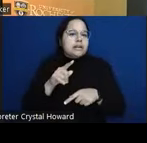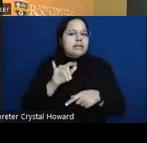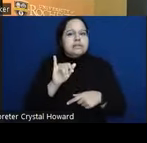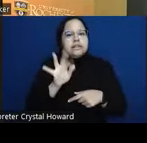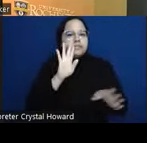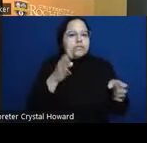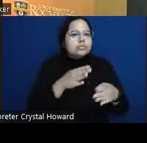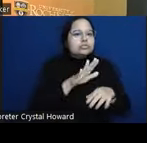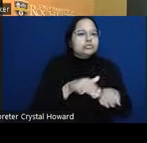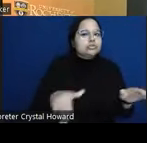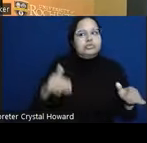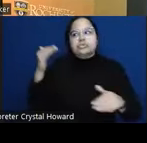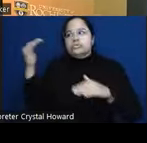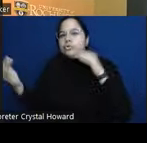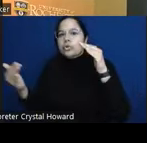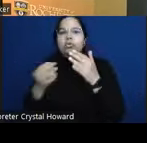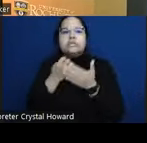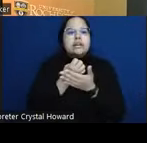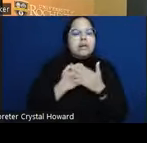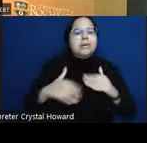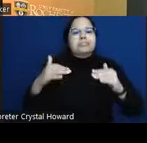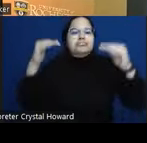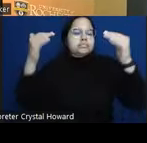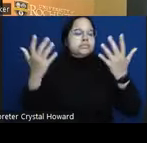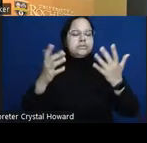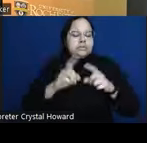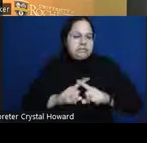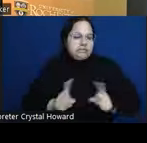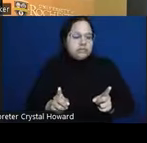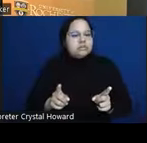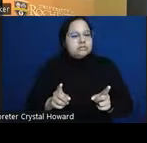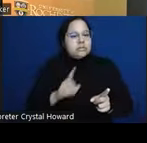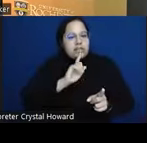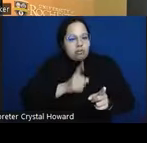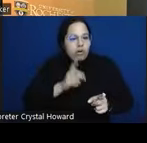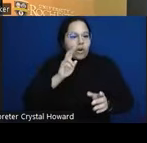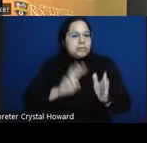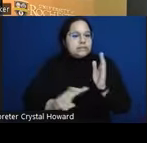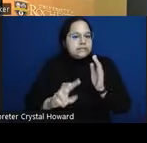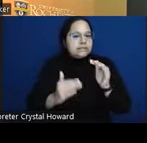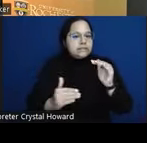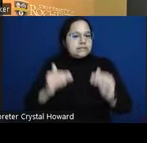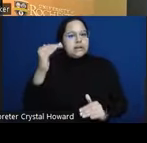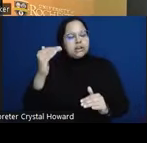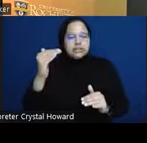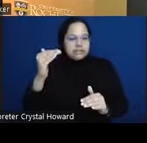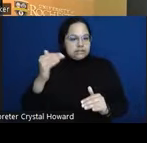are very different and so there will be predictive disparities no matter what always so what do we